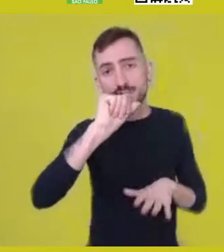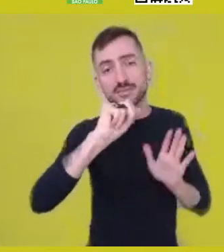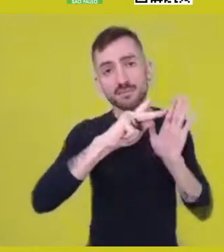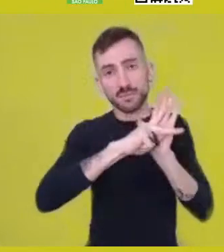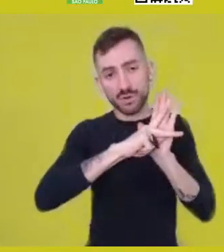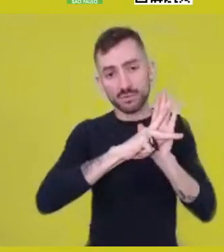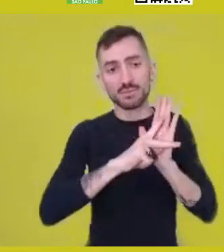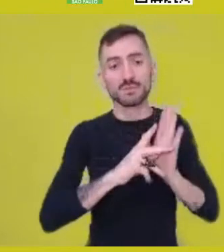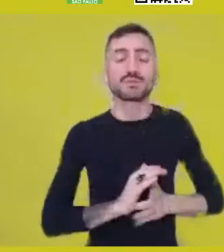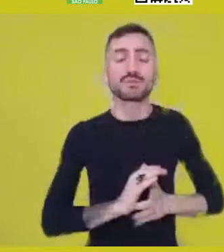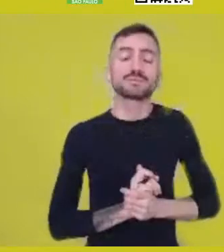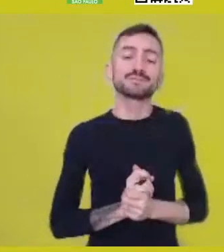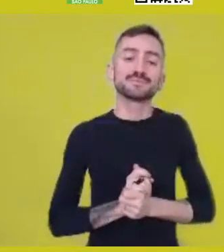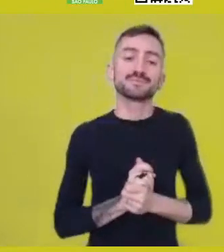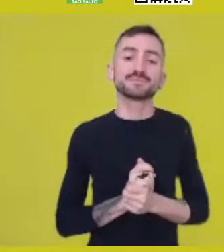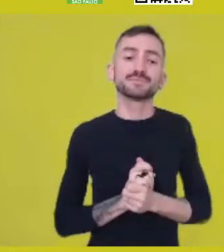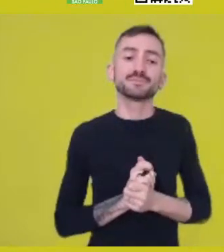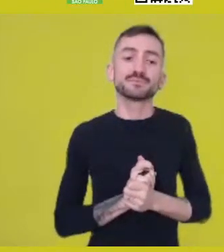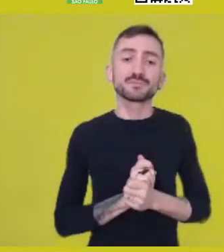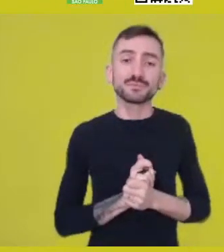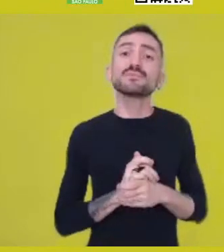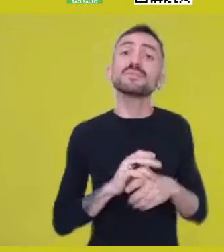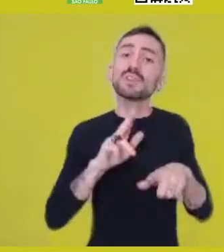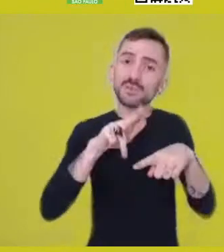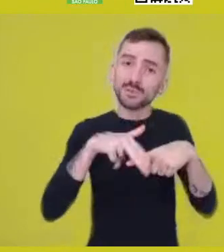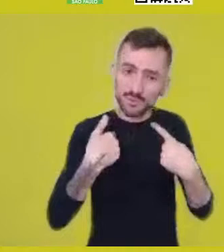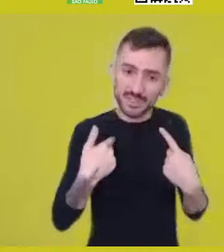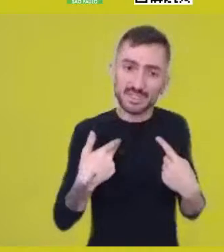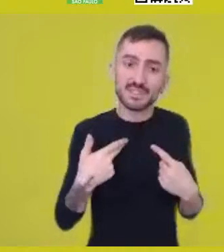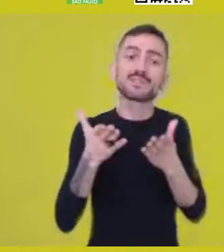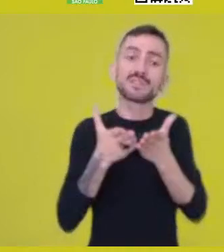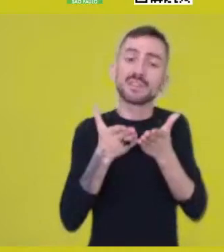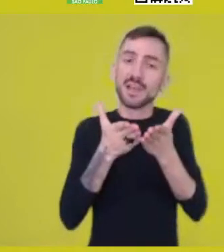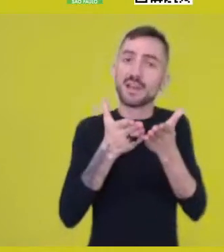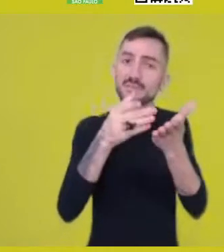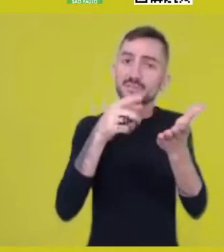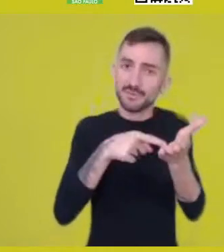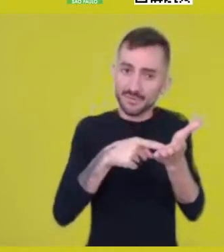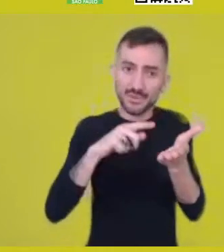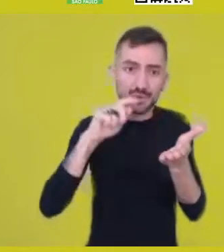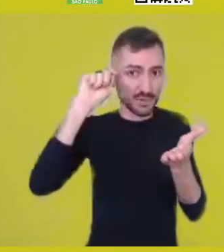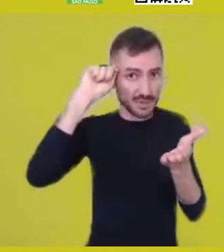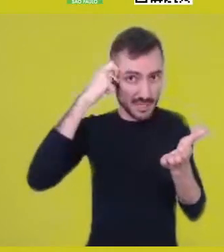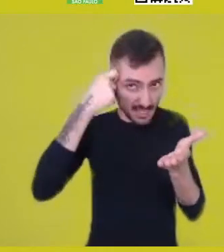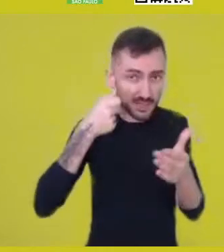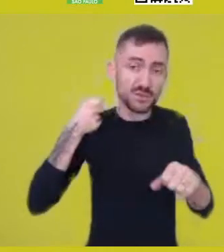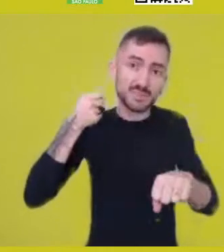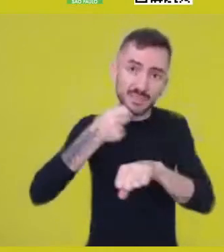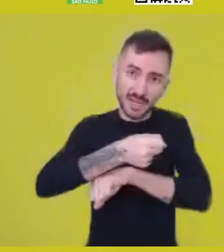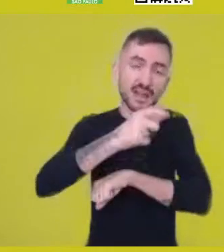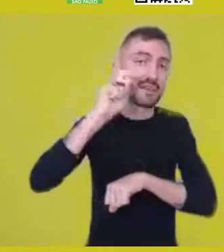So much so that there are terms such as black market, black freighters, black slavery, I mean...